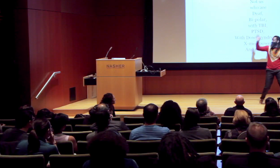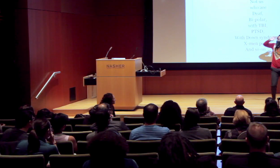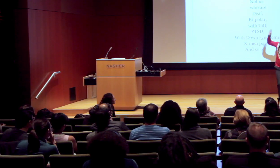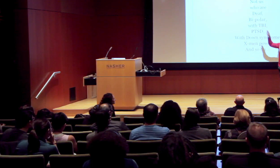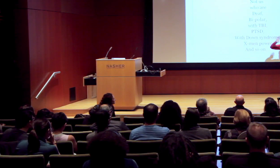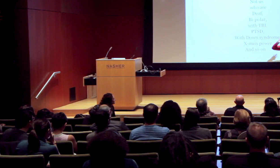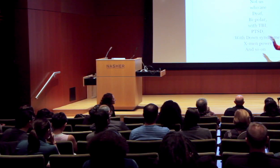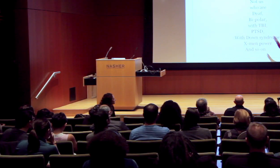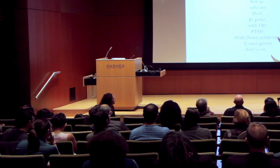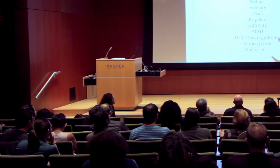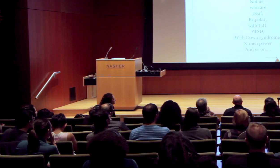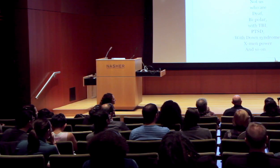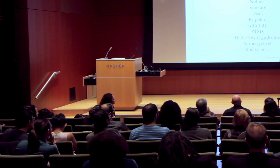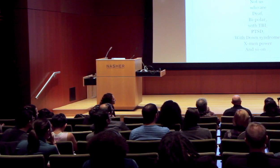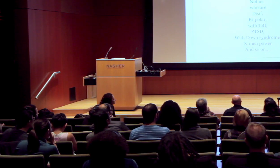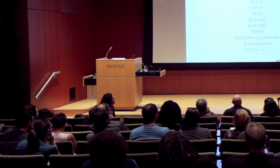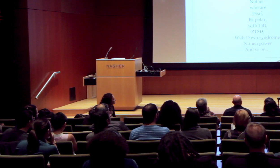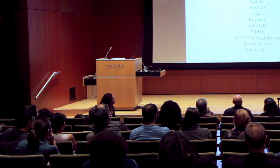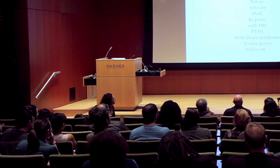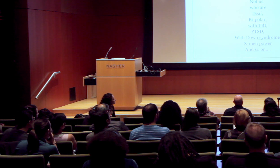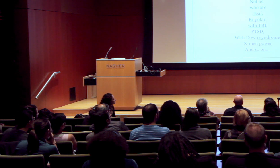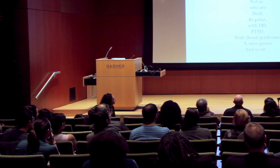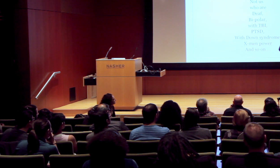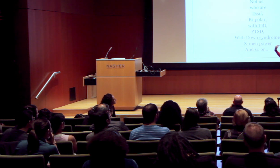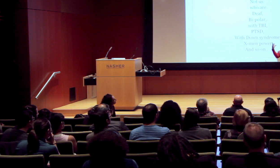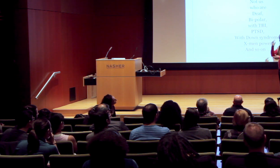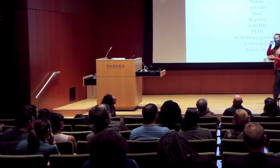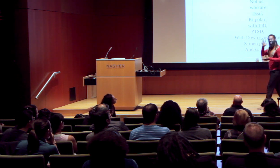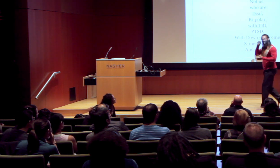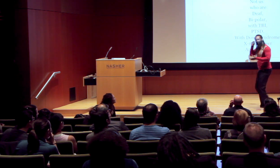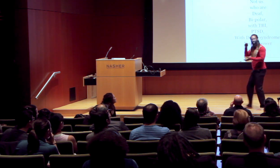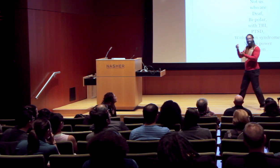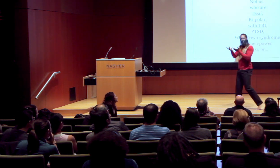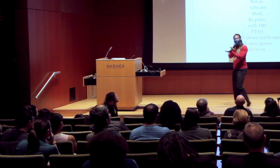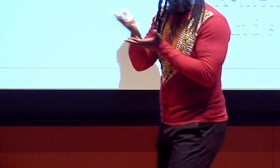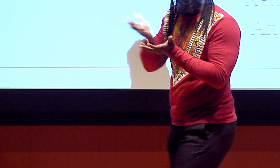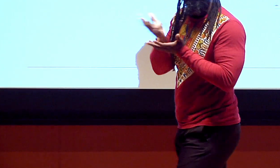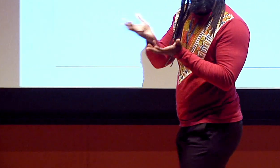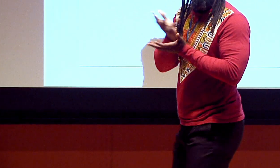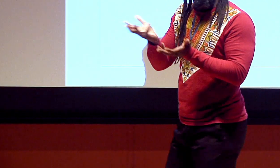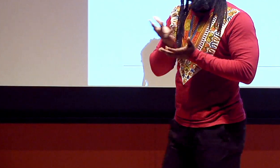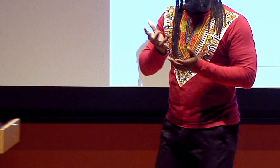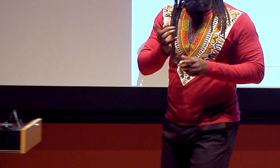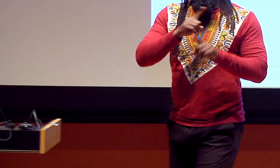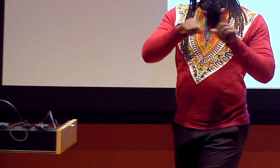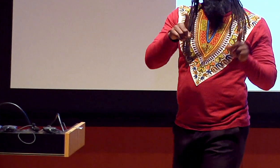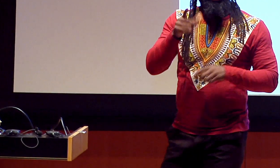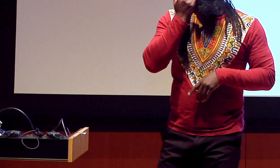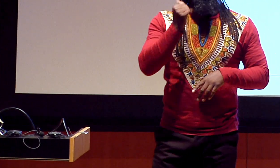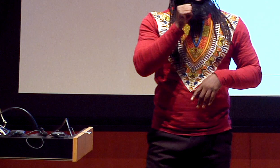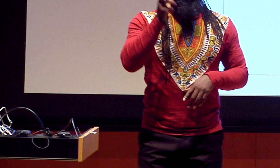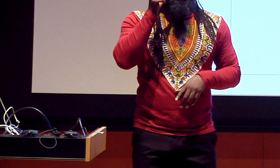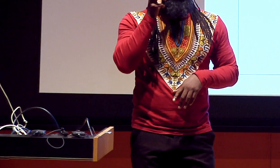So what I do typically is I take a wide birth, come around in front of them, get eye contact, and respect their disability, have a communication with them.